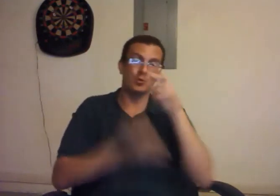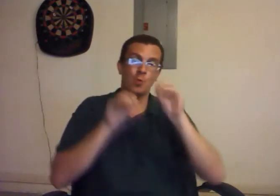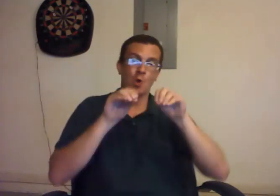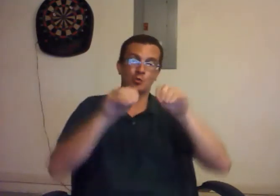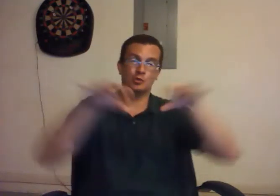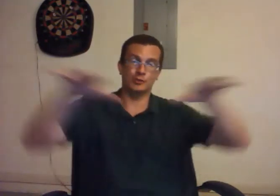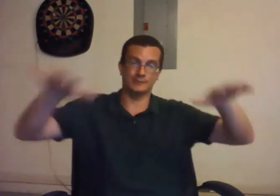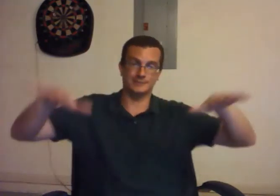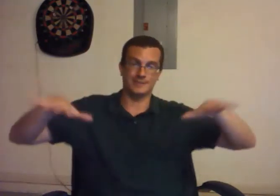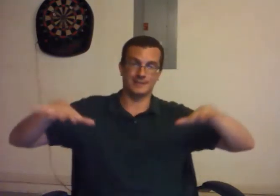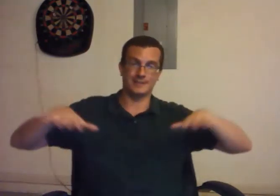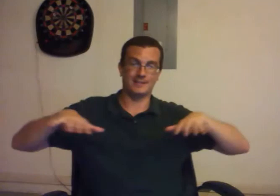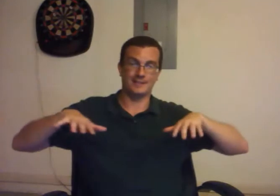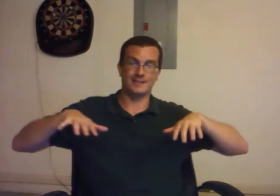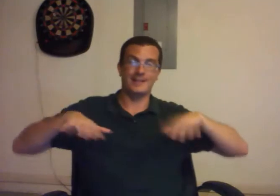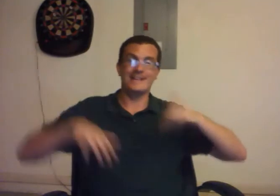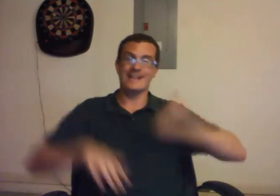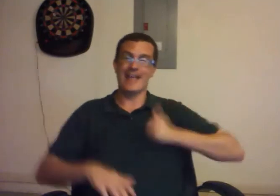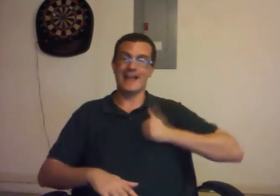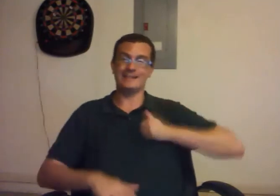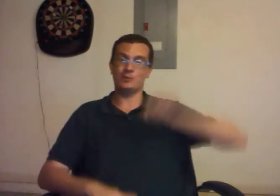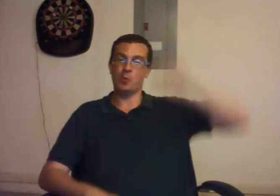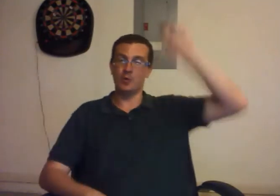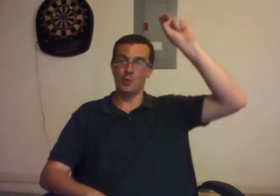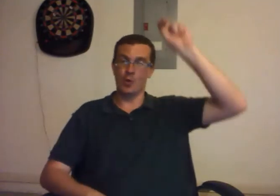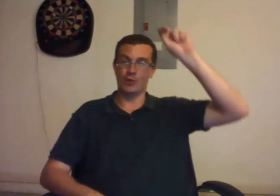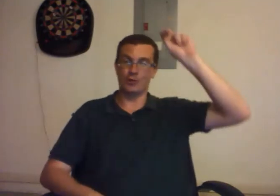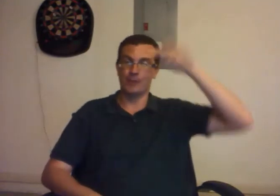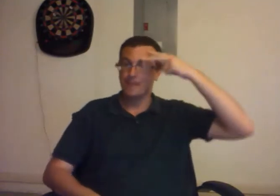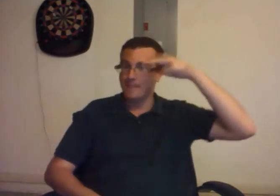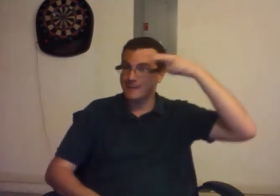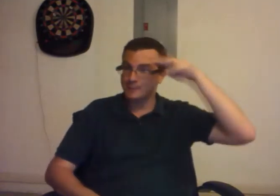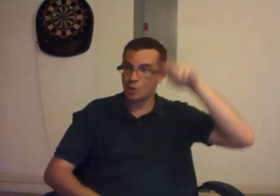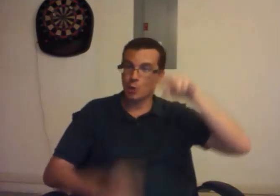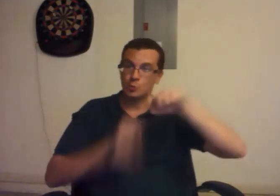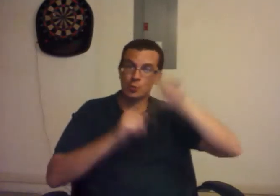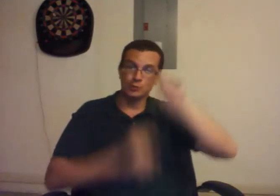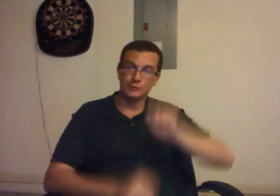because we are bordered by two oceans. Canada to our north. Mexico to our south.